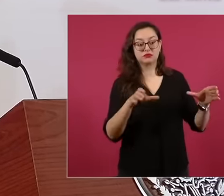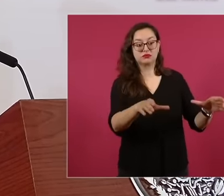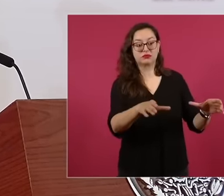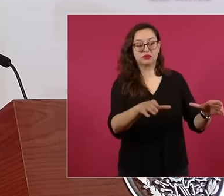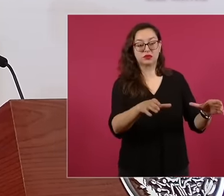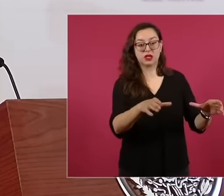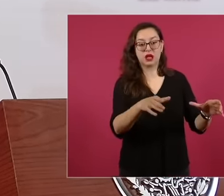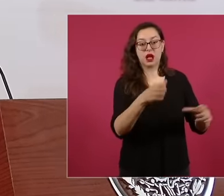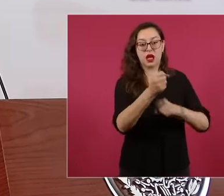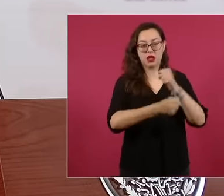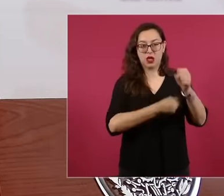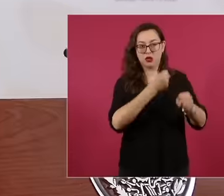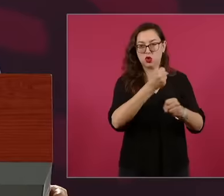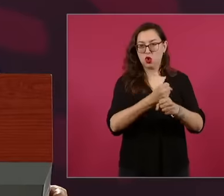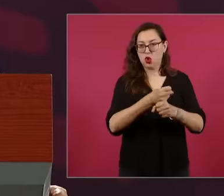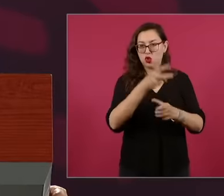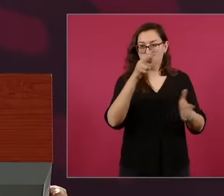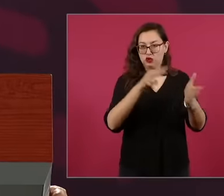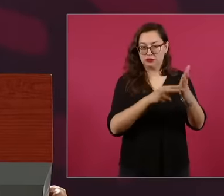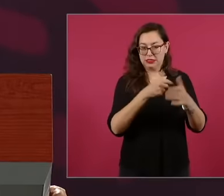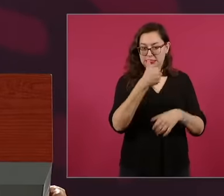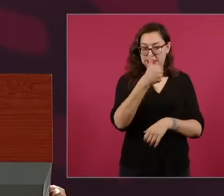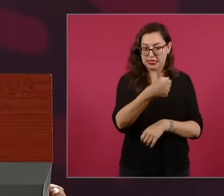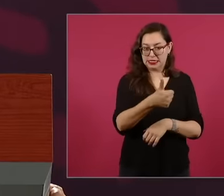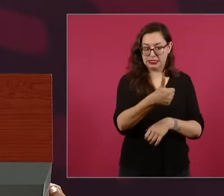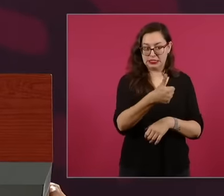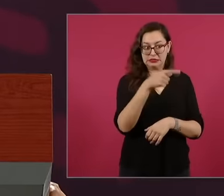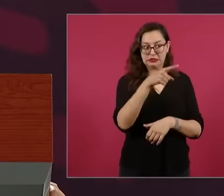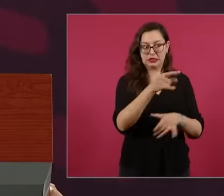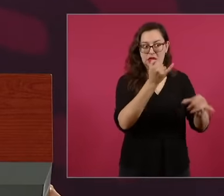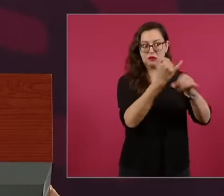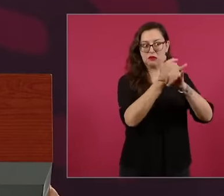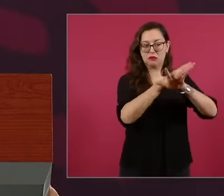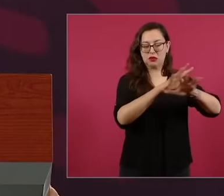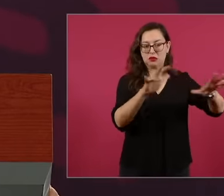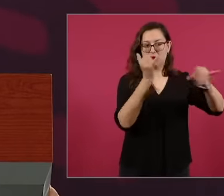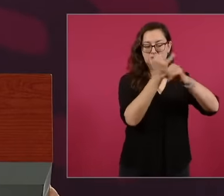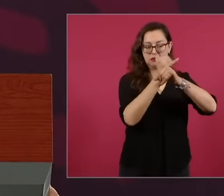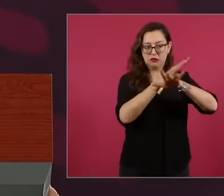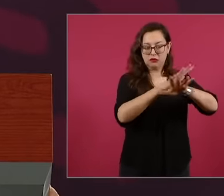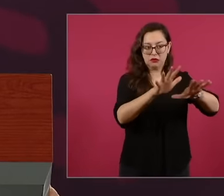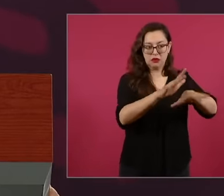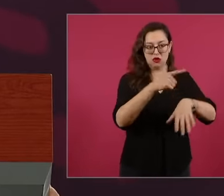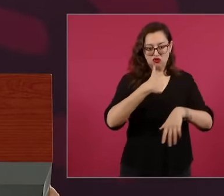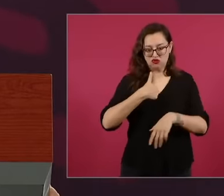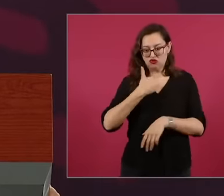2006, Mr. Sablowski